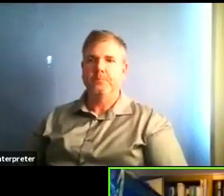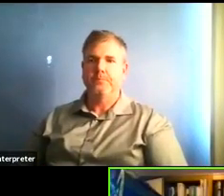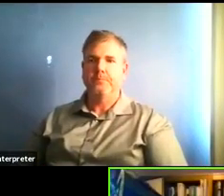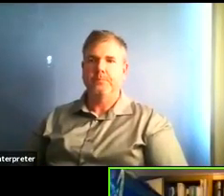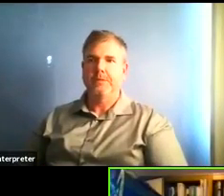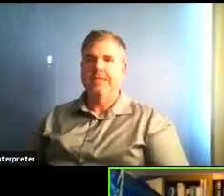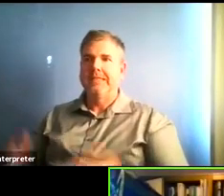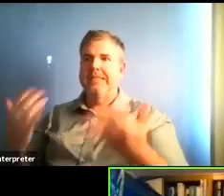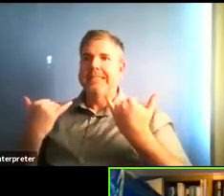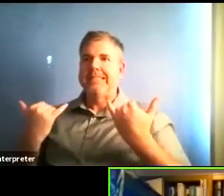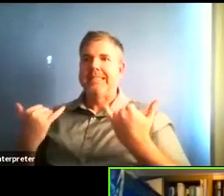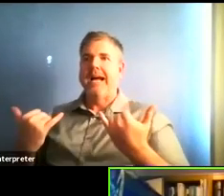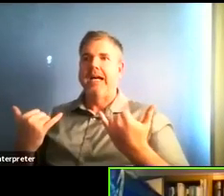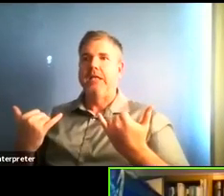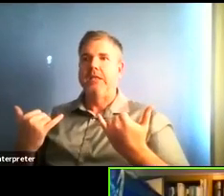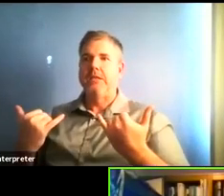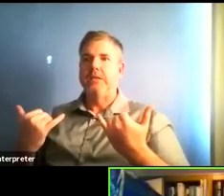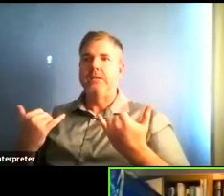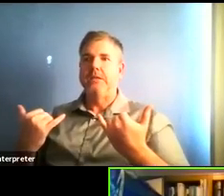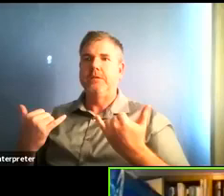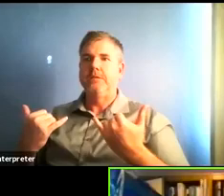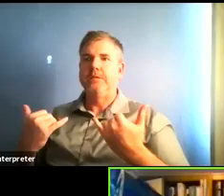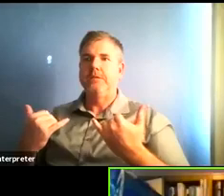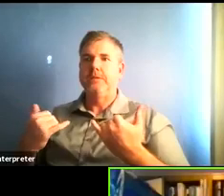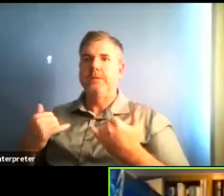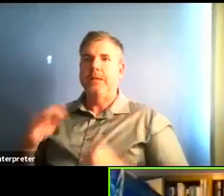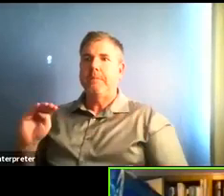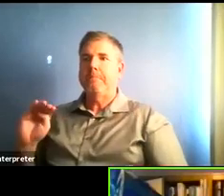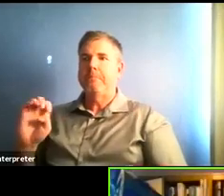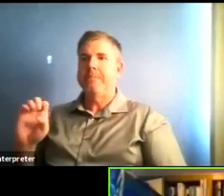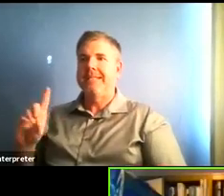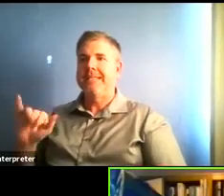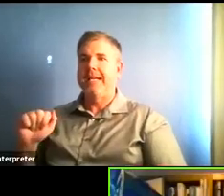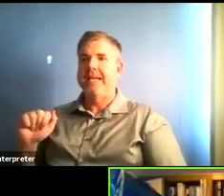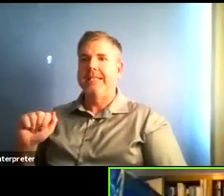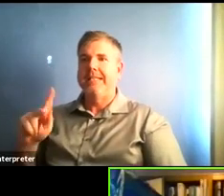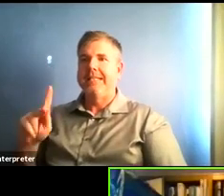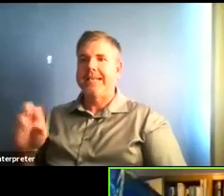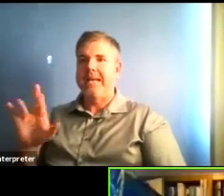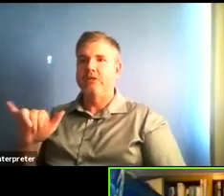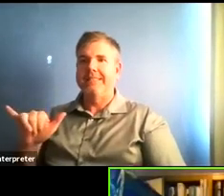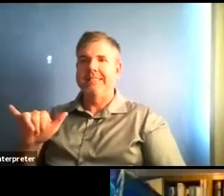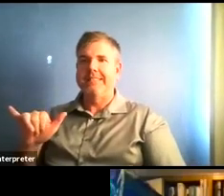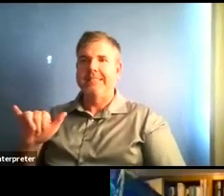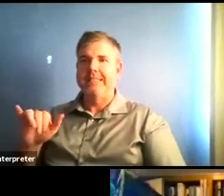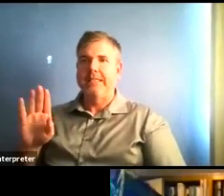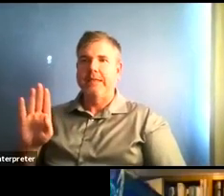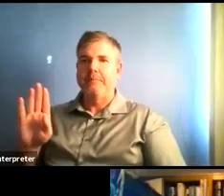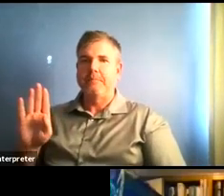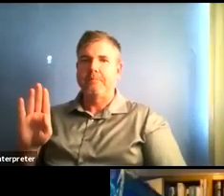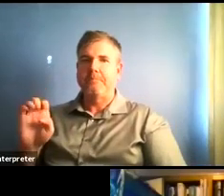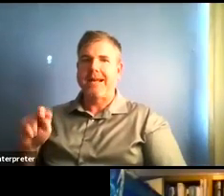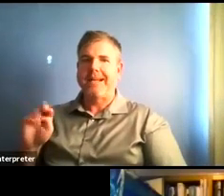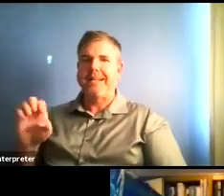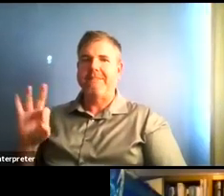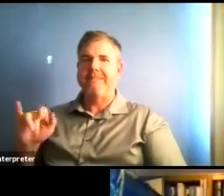our media friends, Carrie Benefield. Here you have a question. Yeah. Hi, doctora Mase.